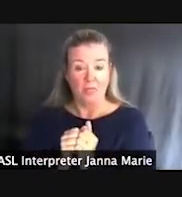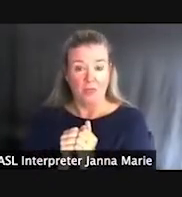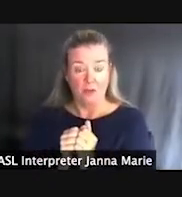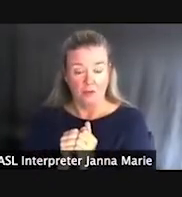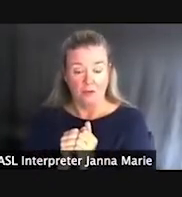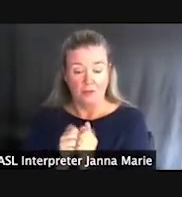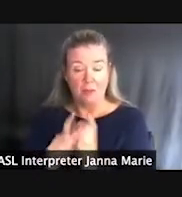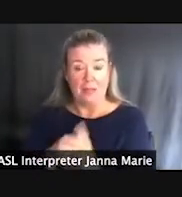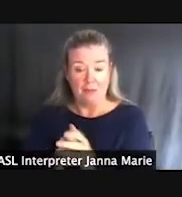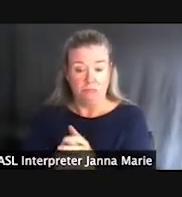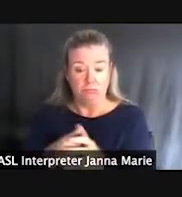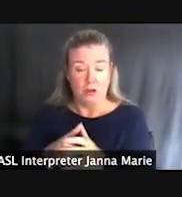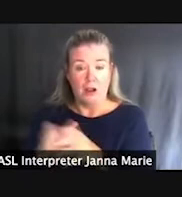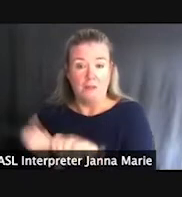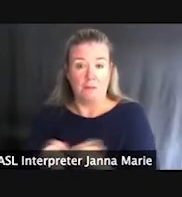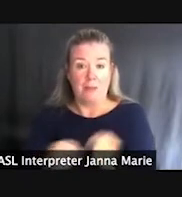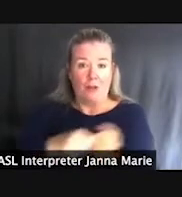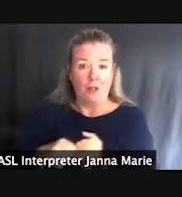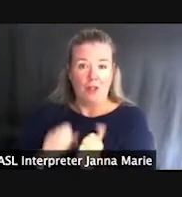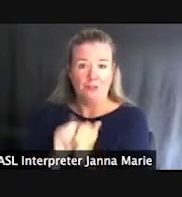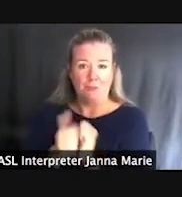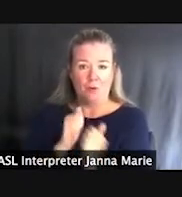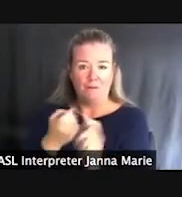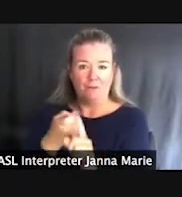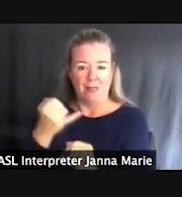industry over the last you know 10 or so years, we're seeing a lot more people using canoes